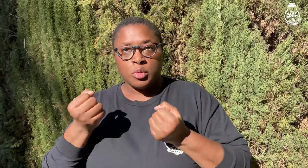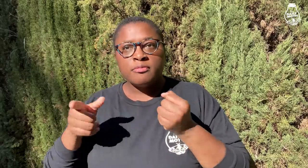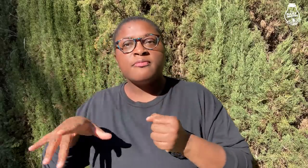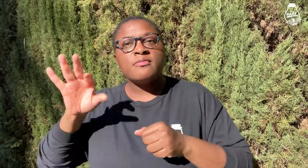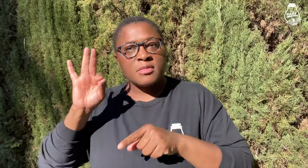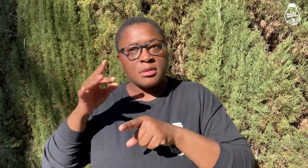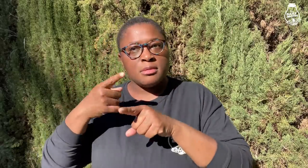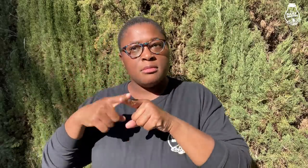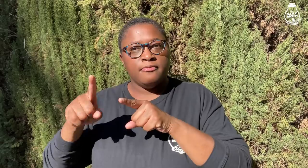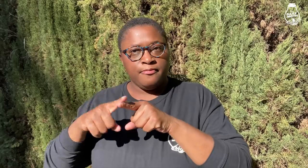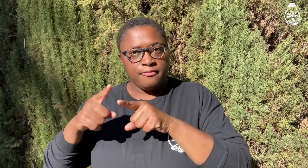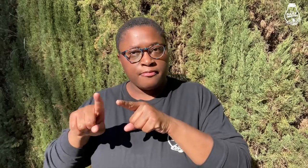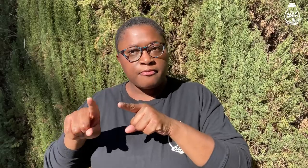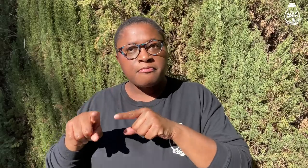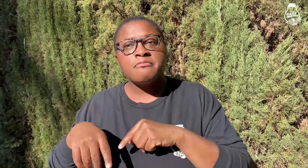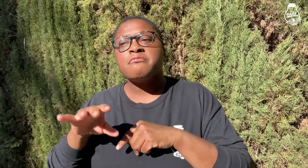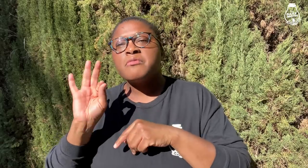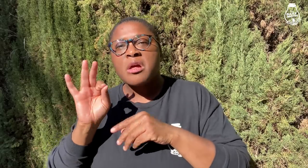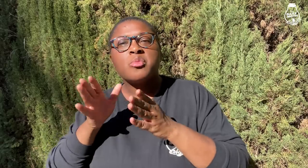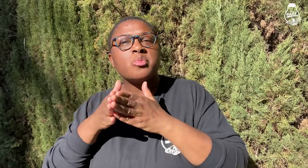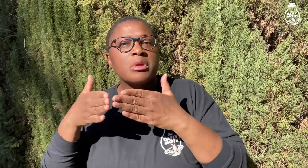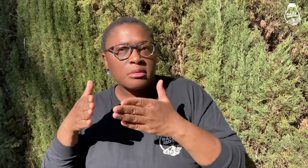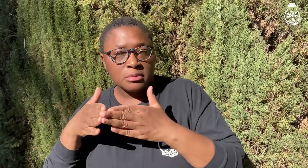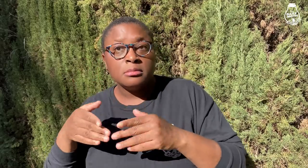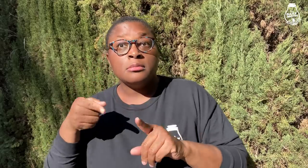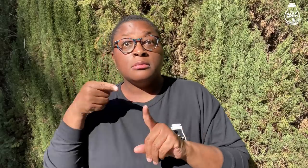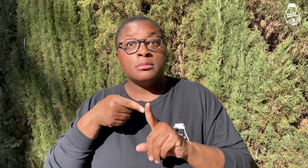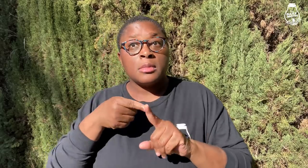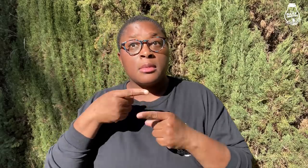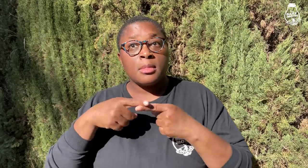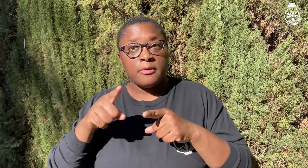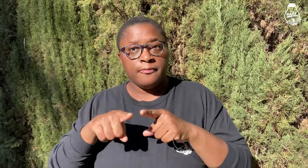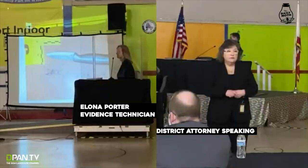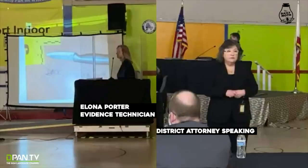In the car, a knife was found, as well as a wallet. As for the knife,